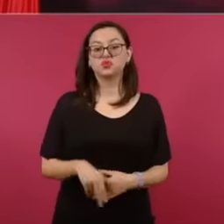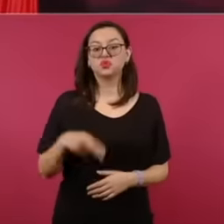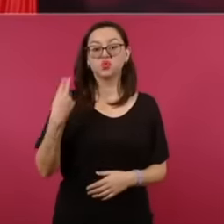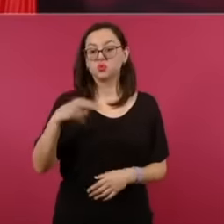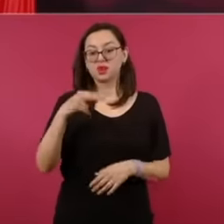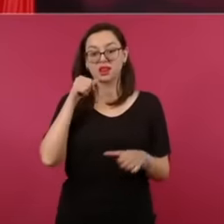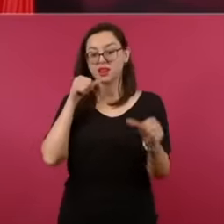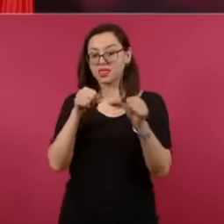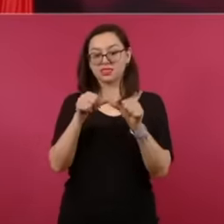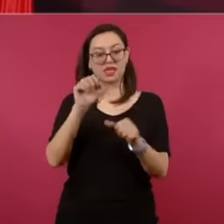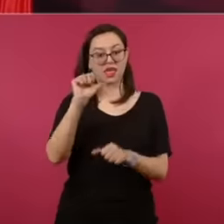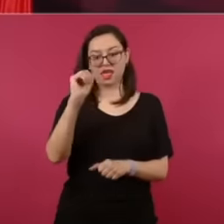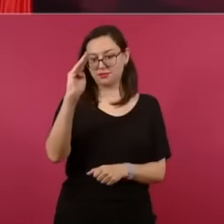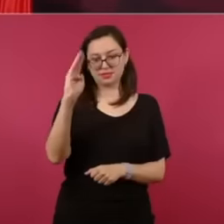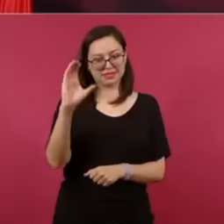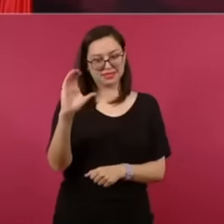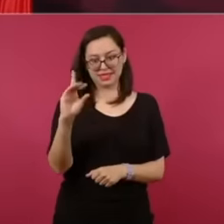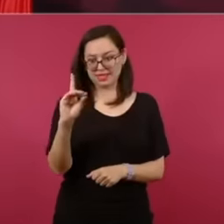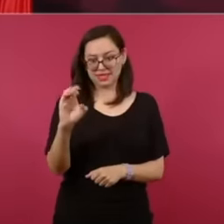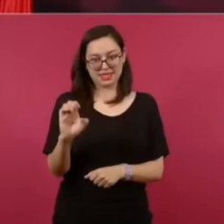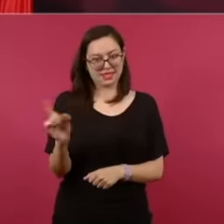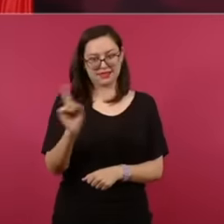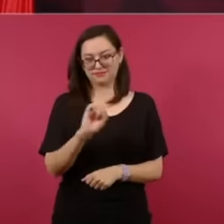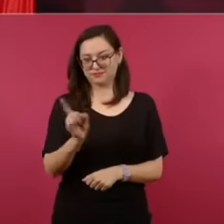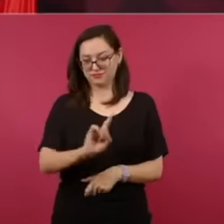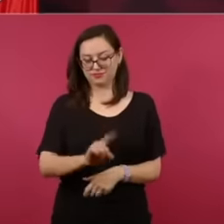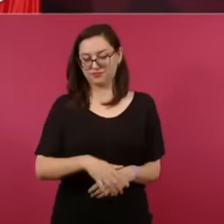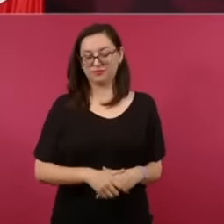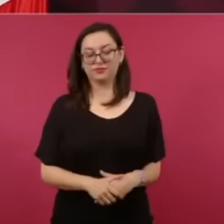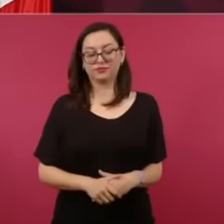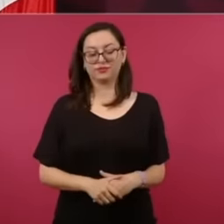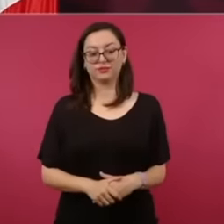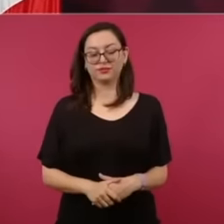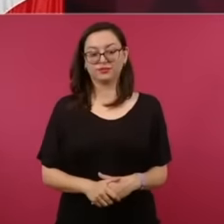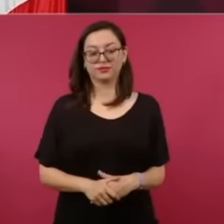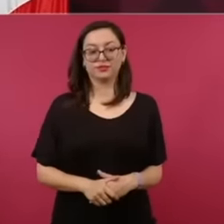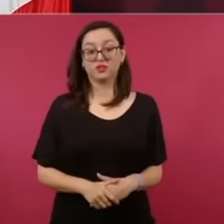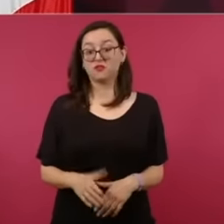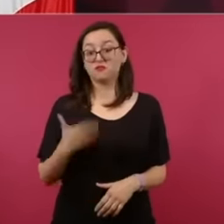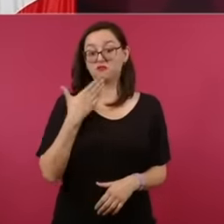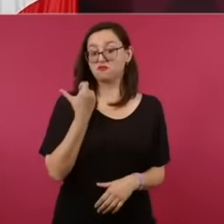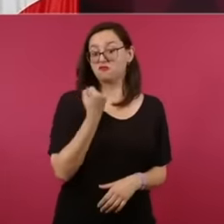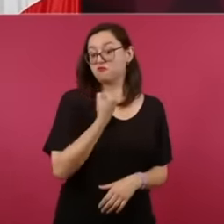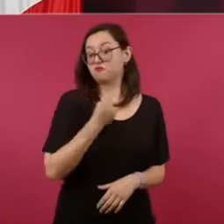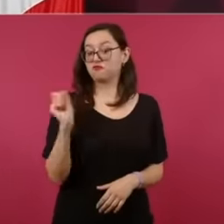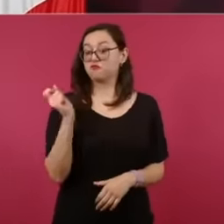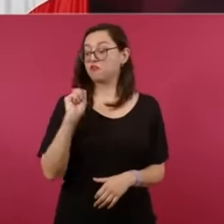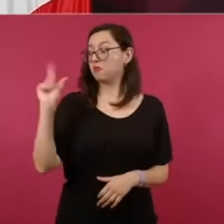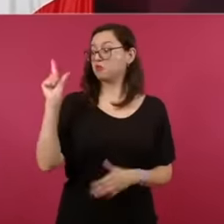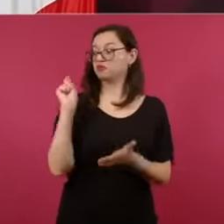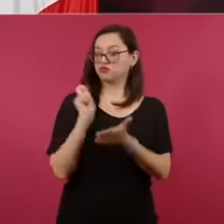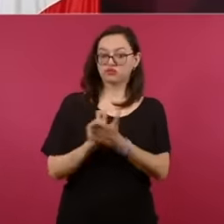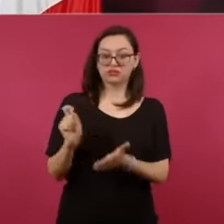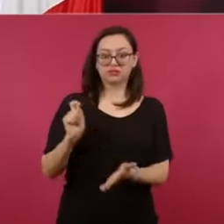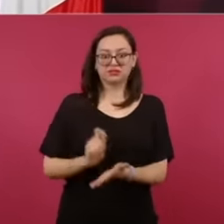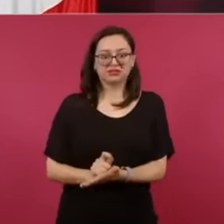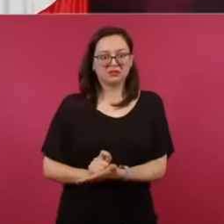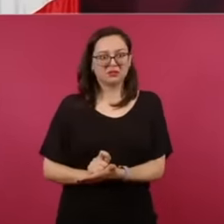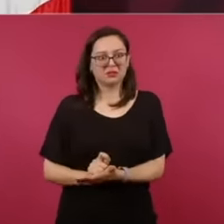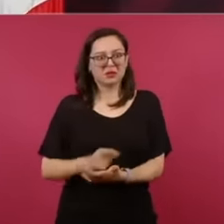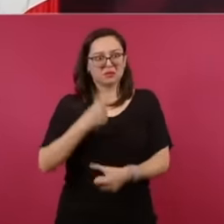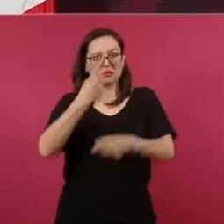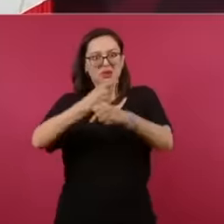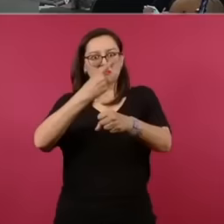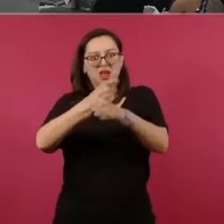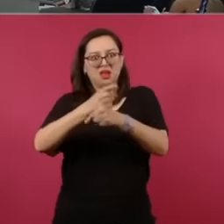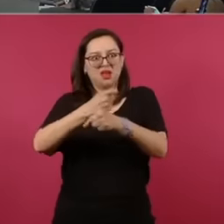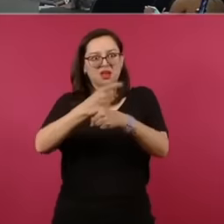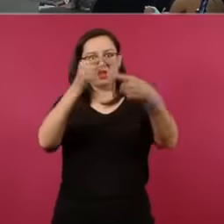no, eh. It's not one of the most famous of the most